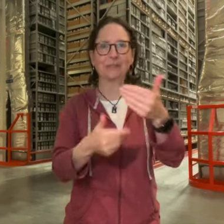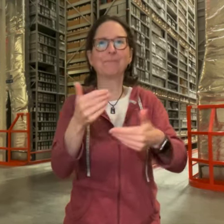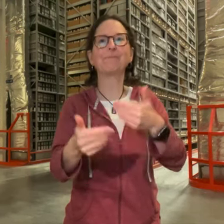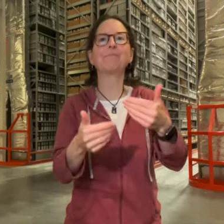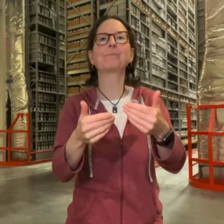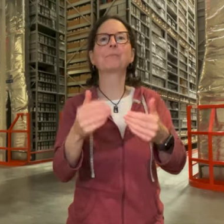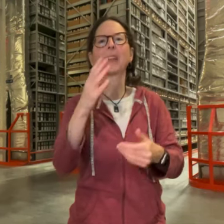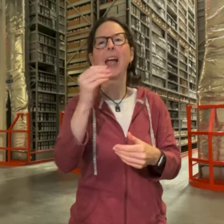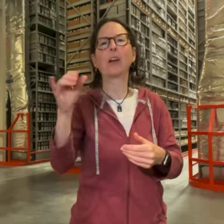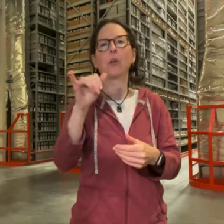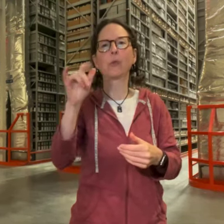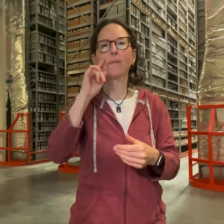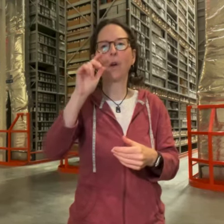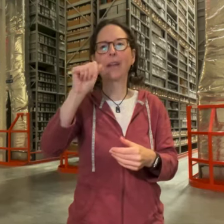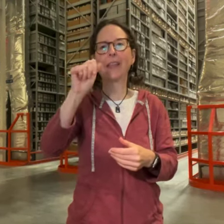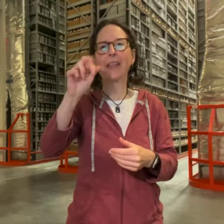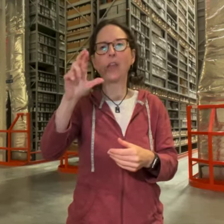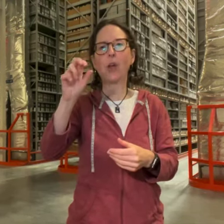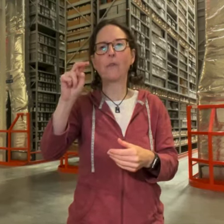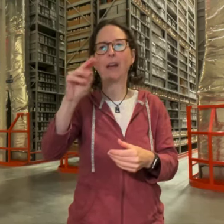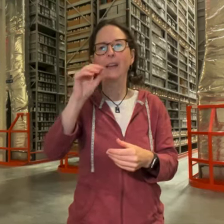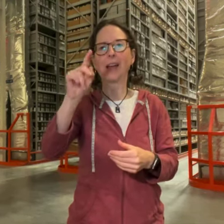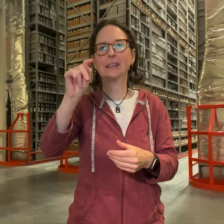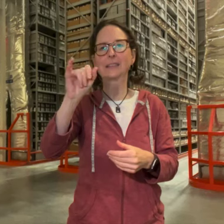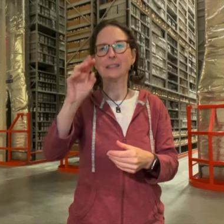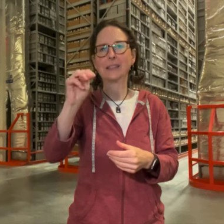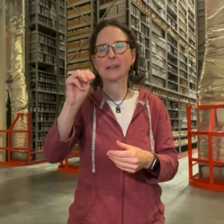me to do the de-accessioning in the workflows we laid out